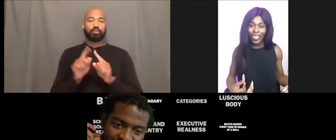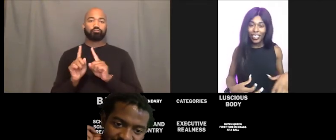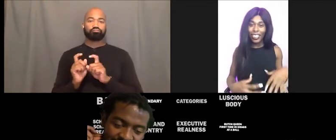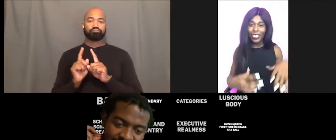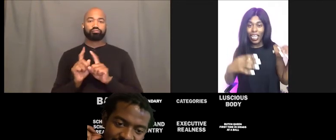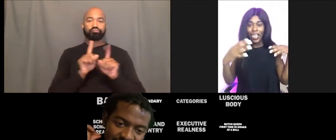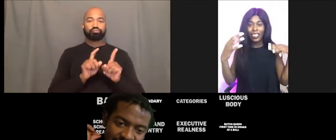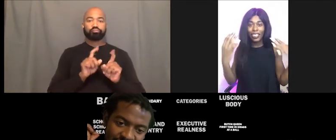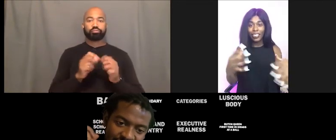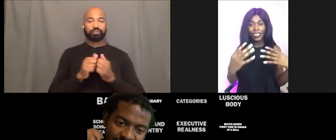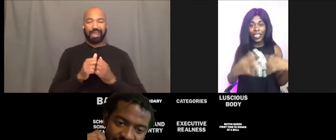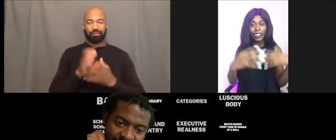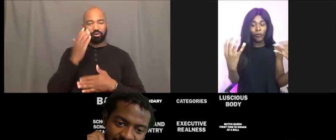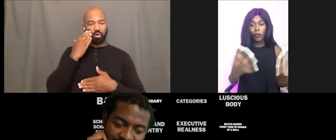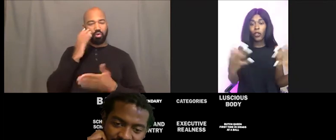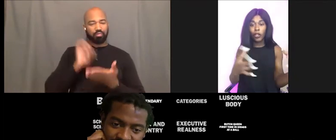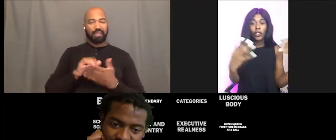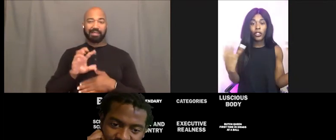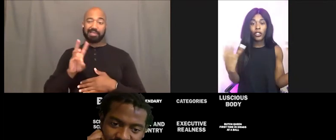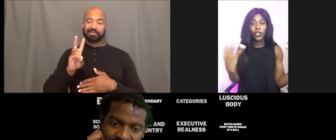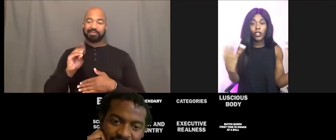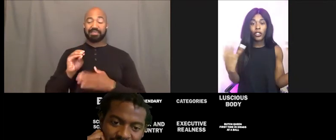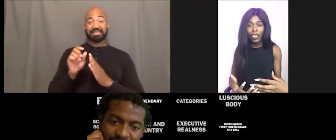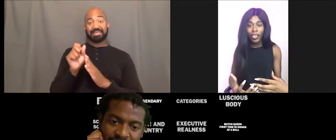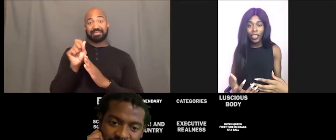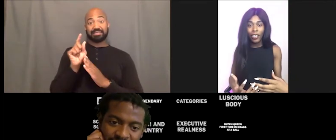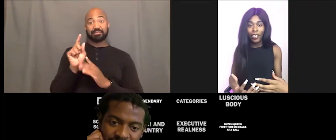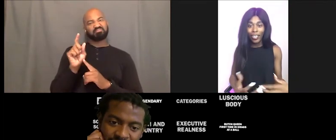its like a 60 seconds of pure joy.